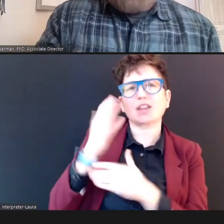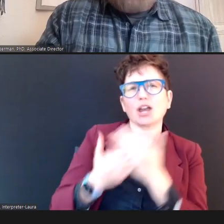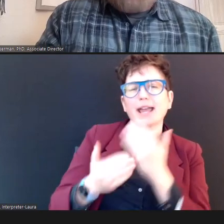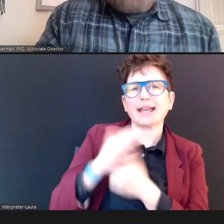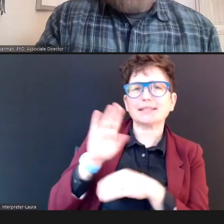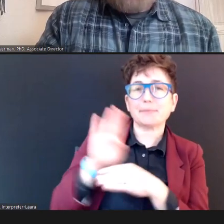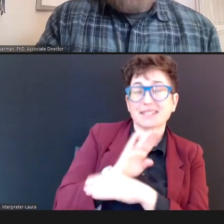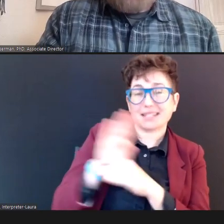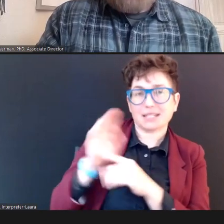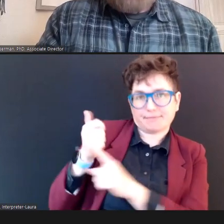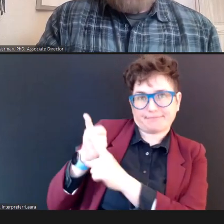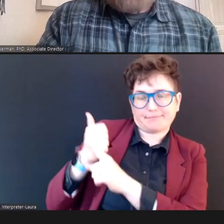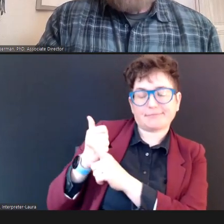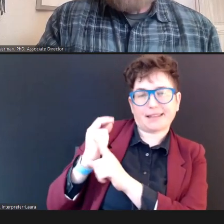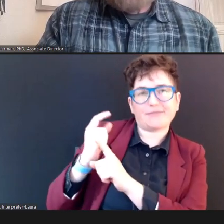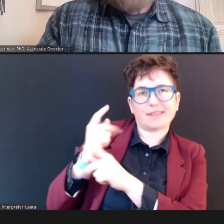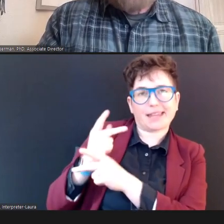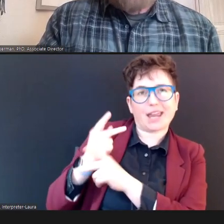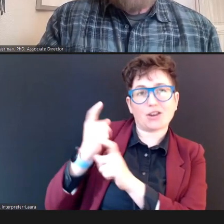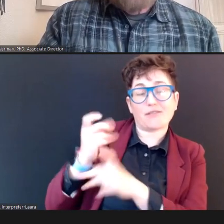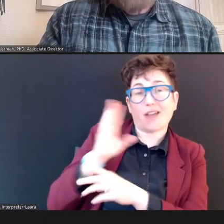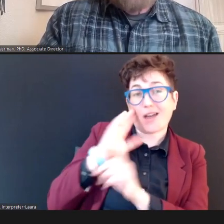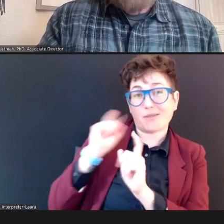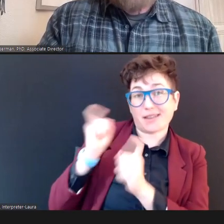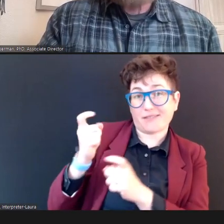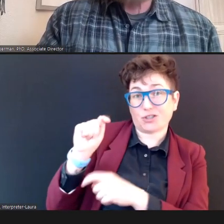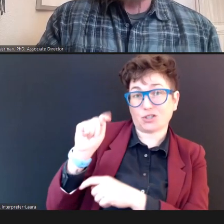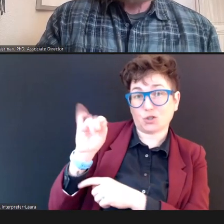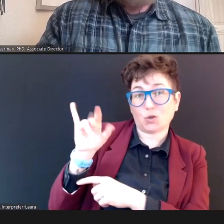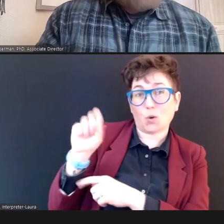and they get to present the toys and things to keep them busy, while